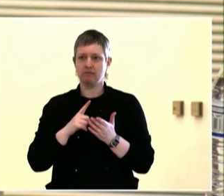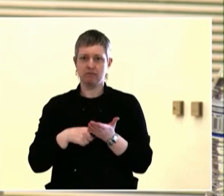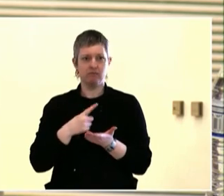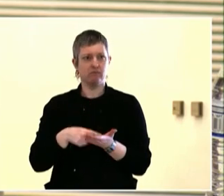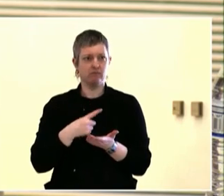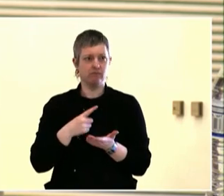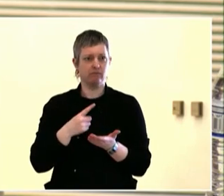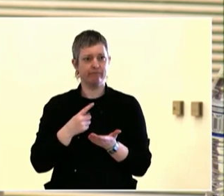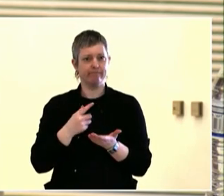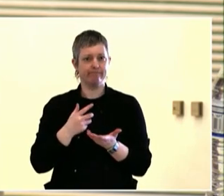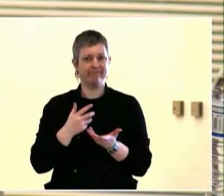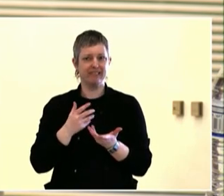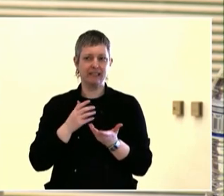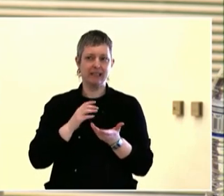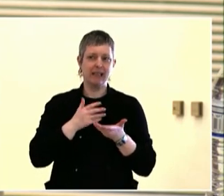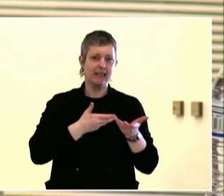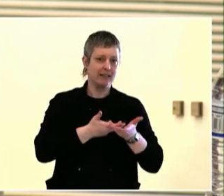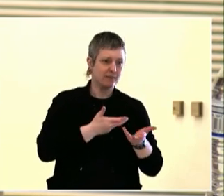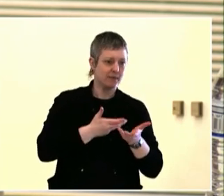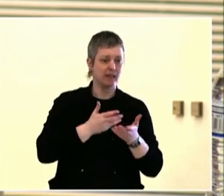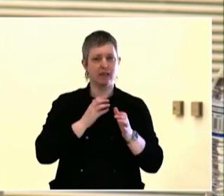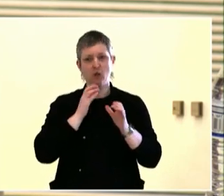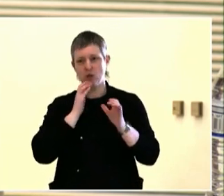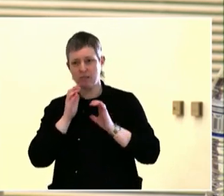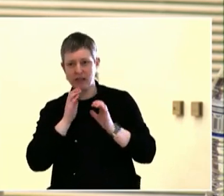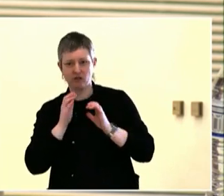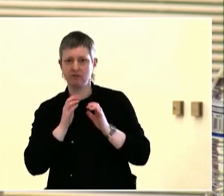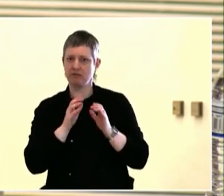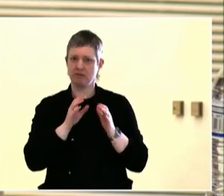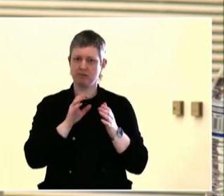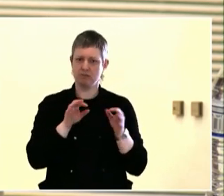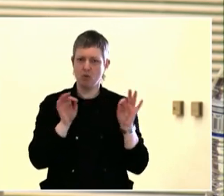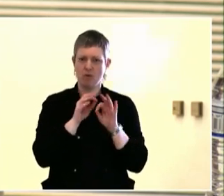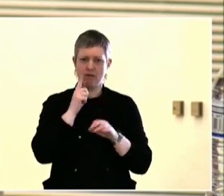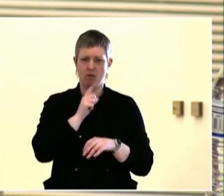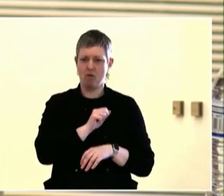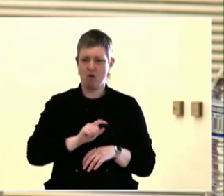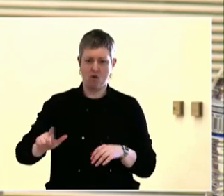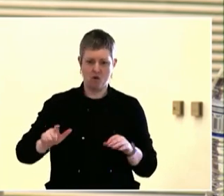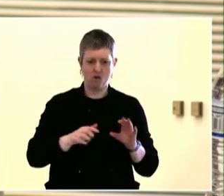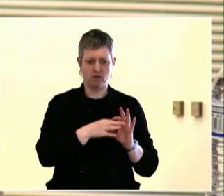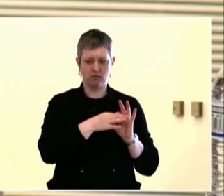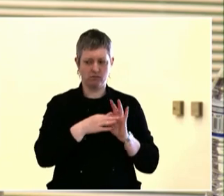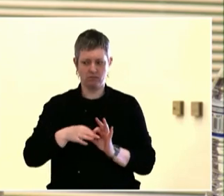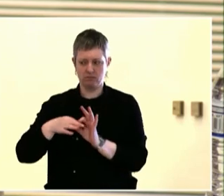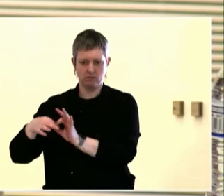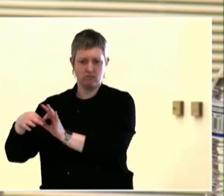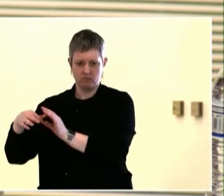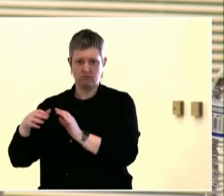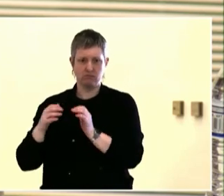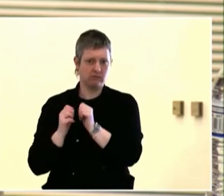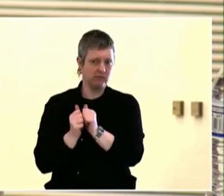the future of public engagement, I hear Portland or really anywhere, what I would like to